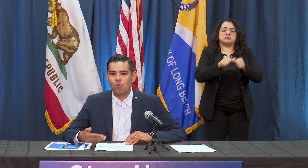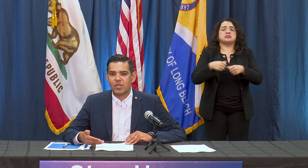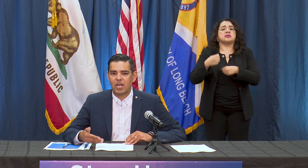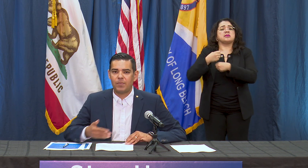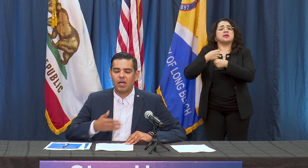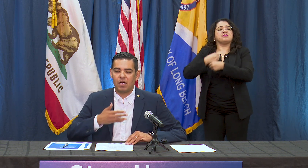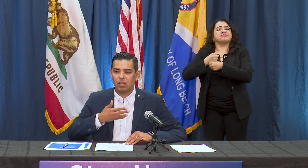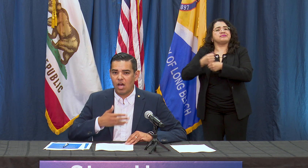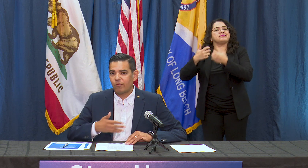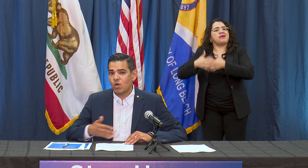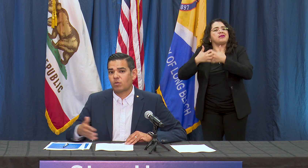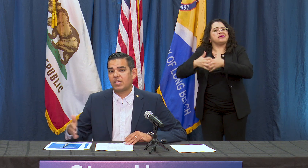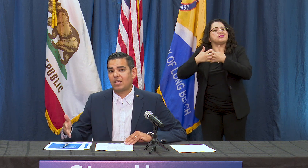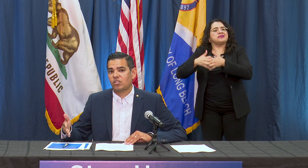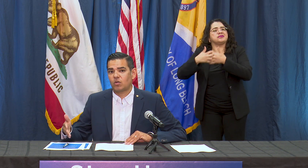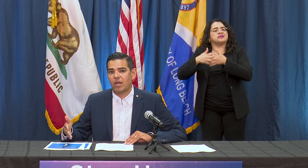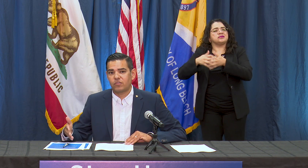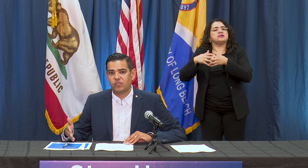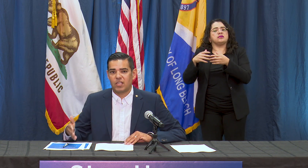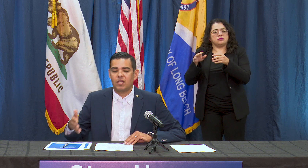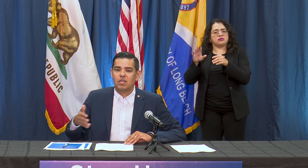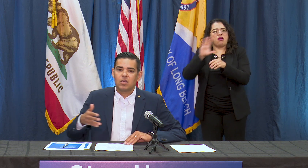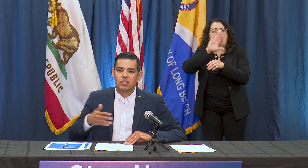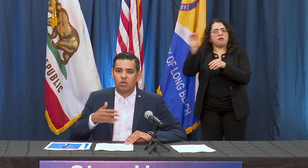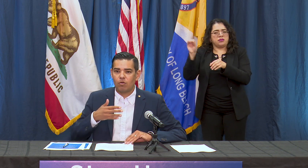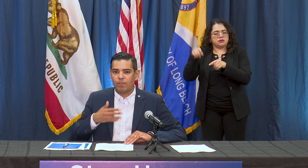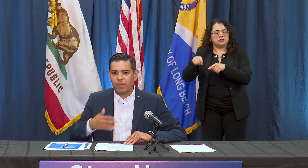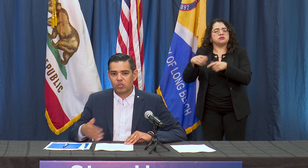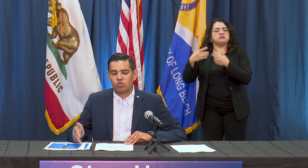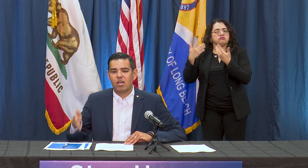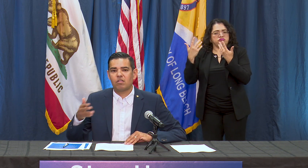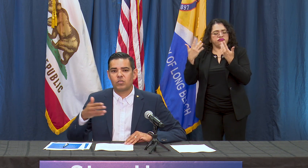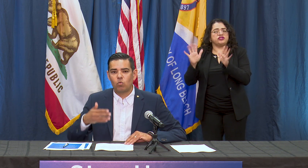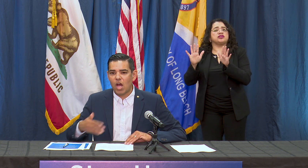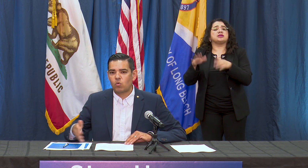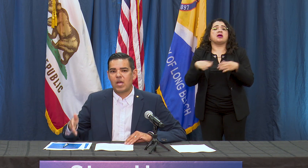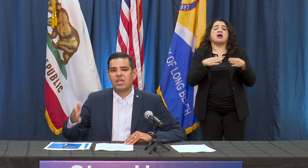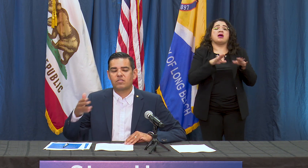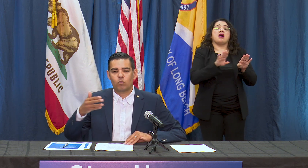opened up a lot of recreation across the city. So public trails and walkways, of